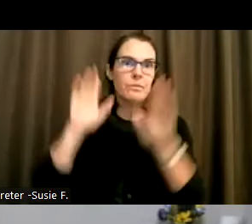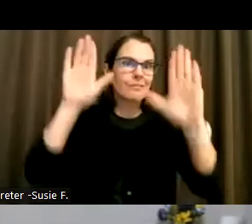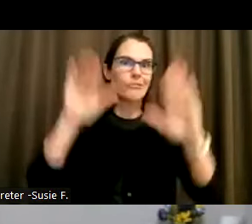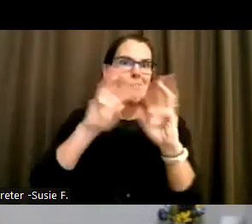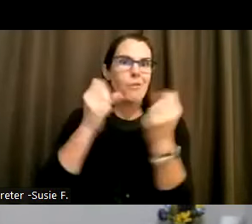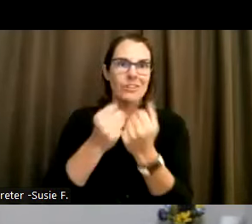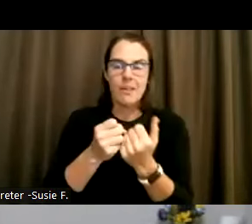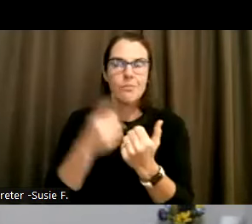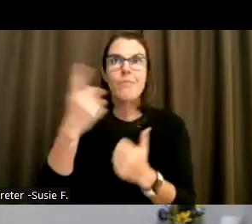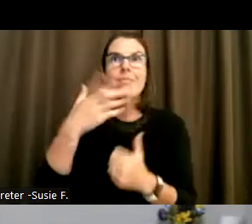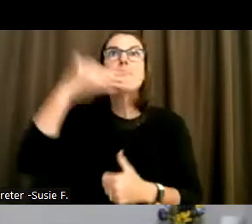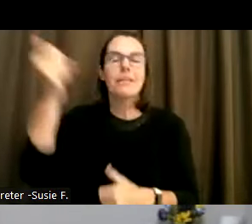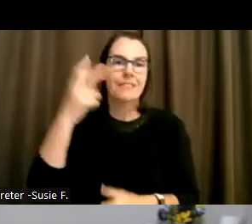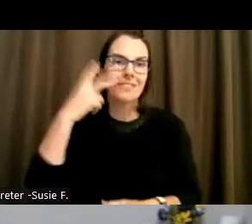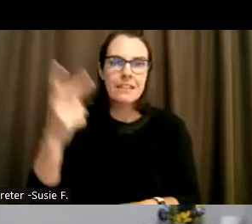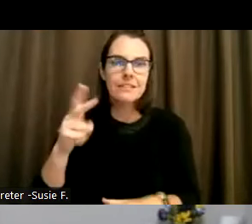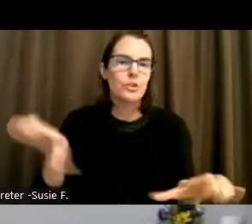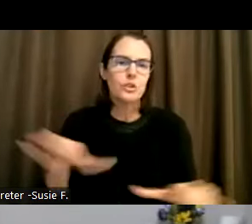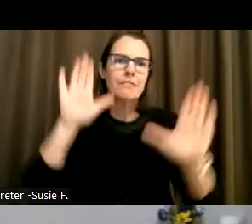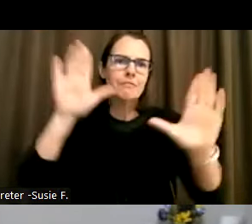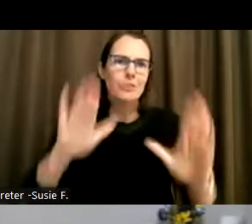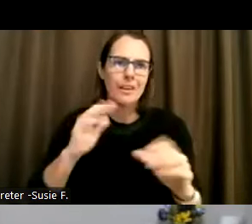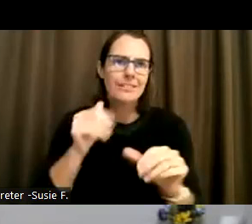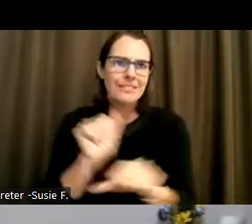You guys are doing great work and I turn it back over to staff now.